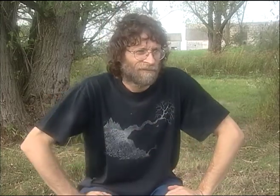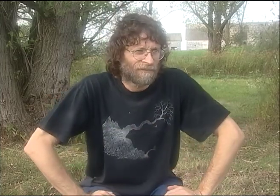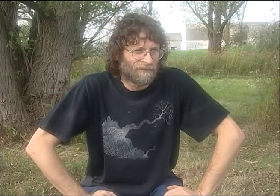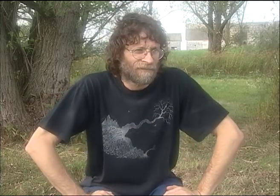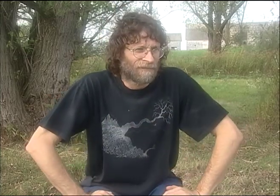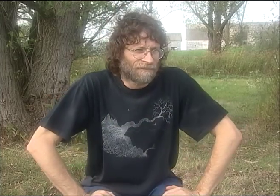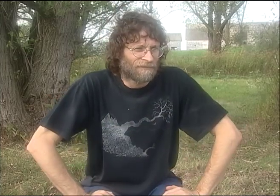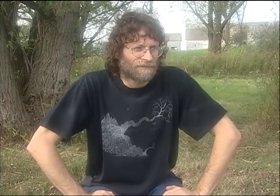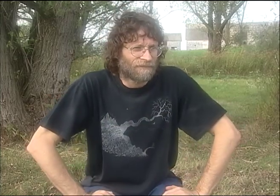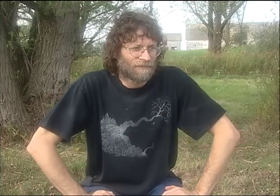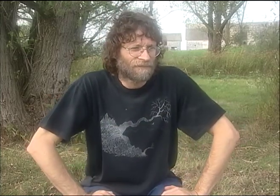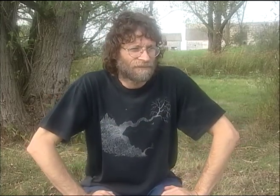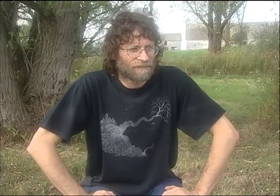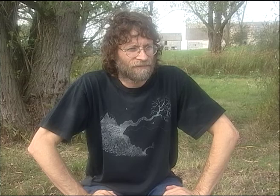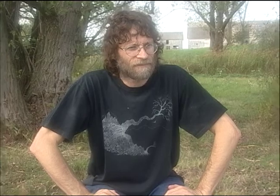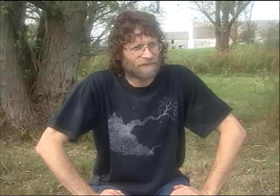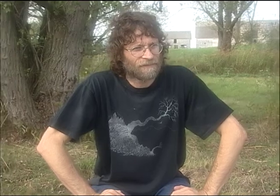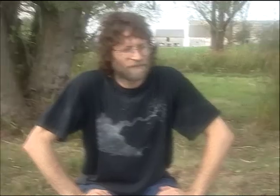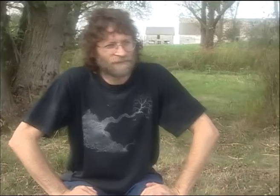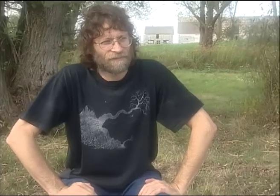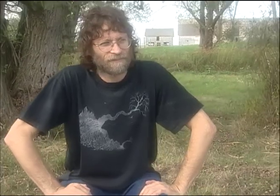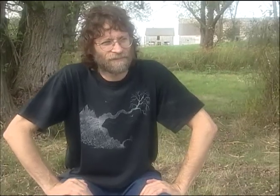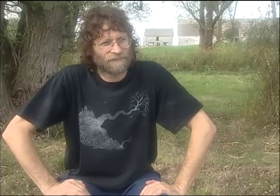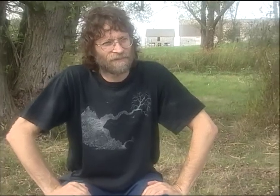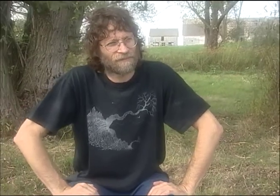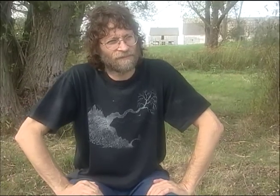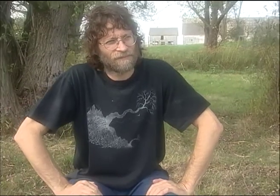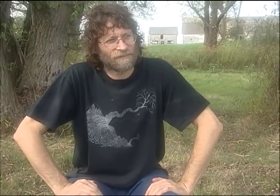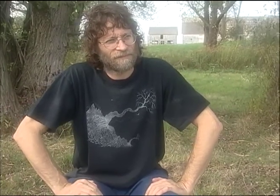I CAN'T DO WHAT THEY DO. I NEVER WOULD BE ABLE TO.